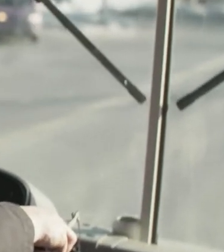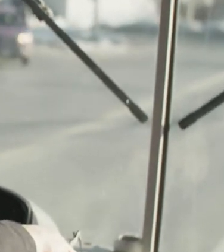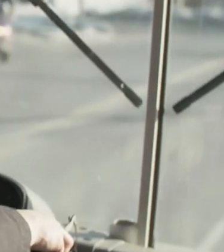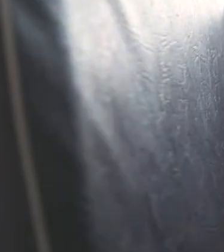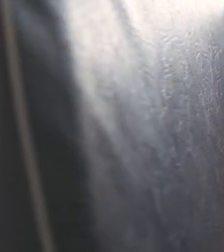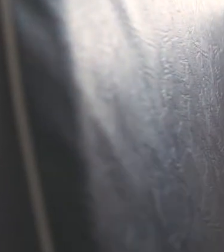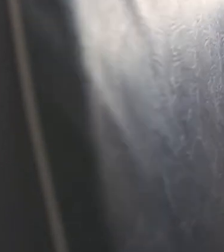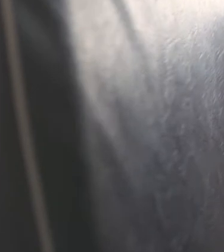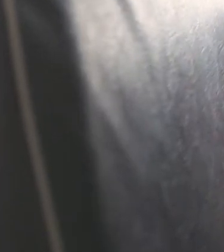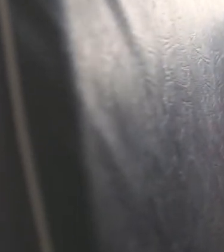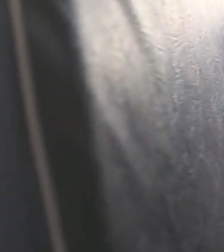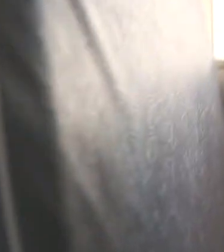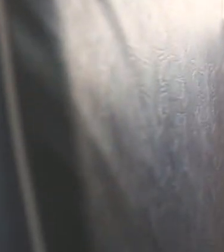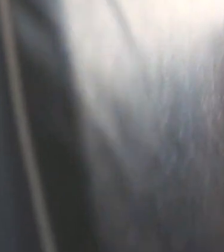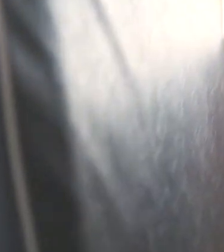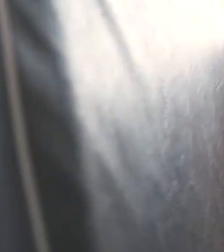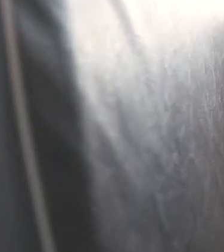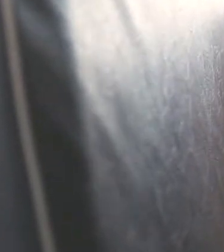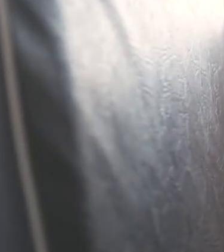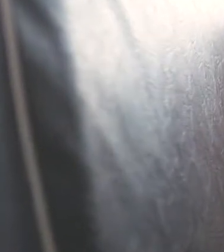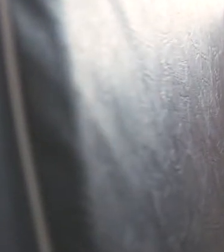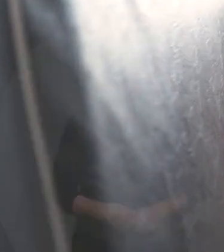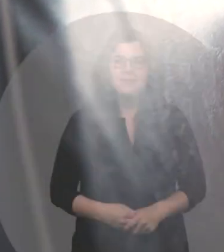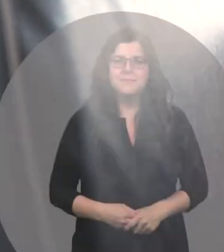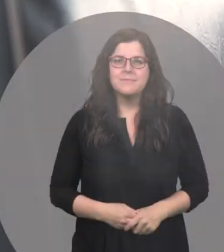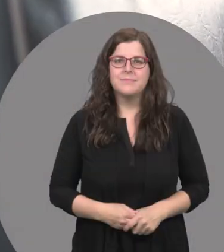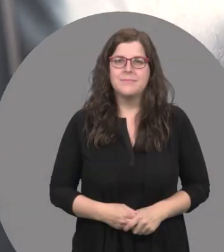"Move on back!" The driver on the bus says, "Move on back!"